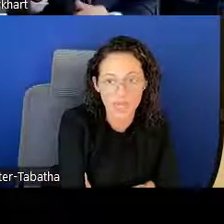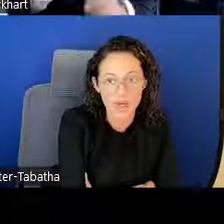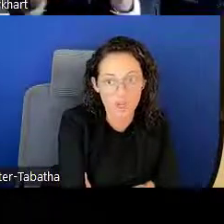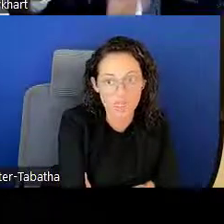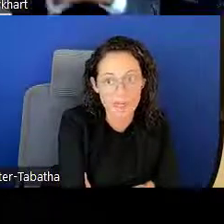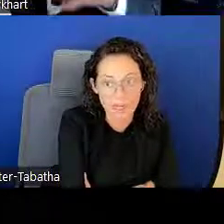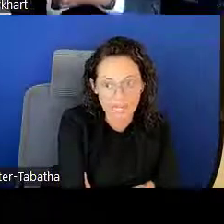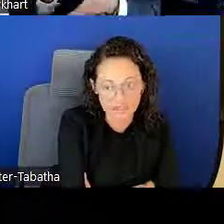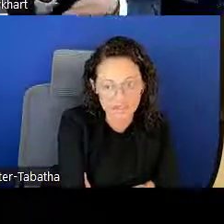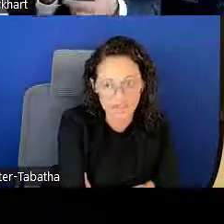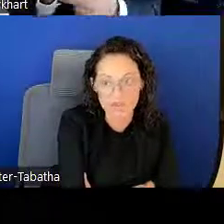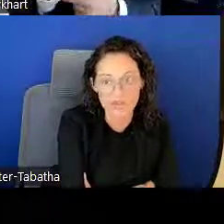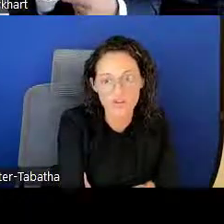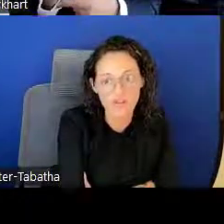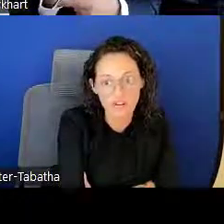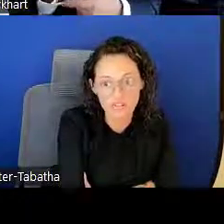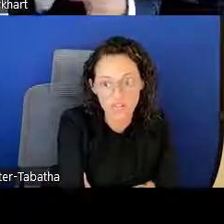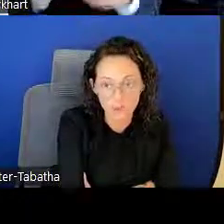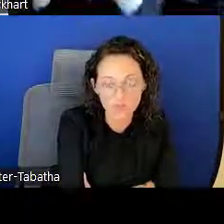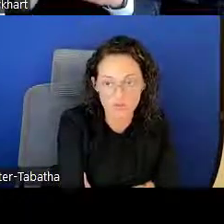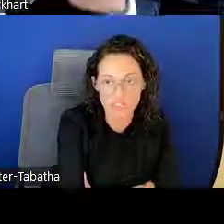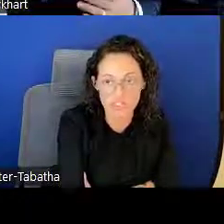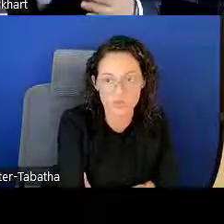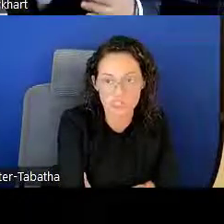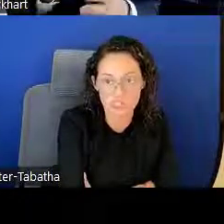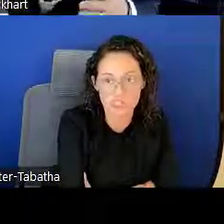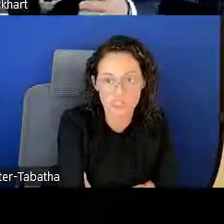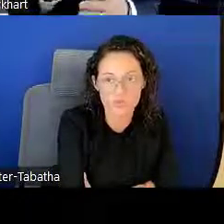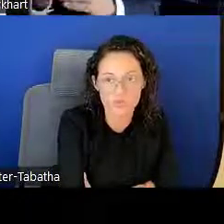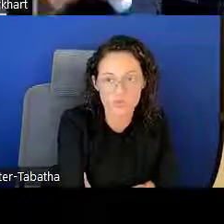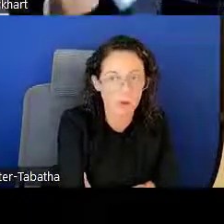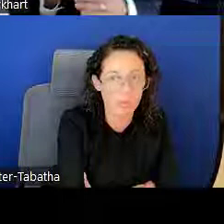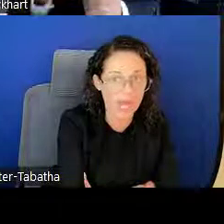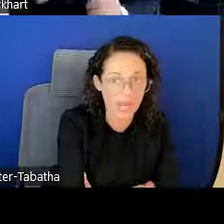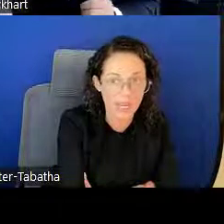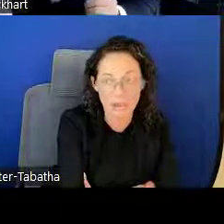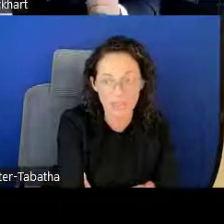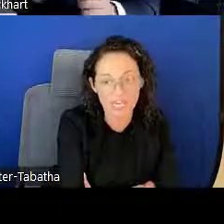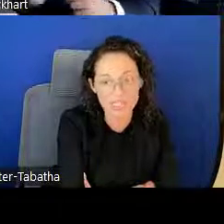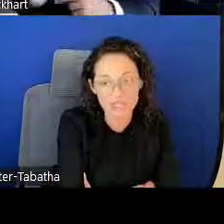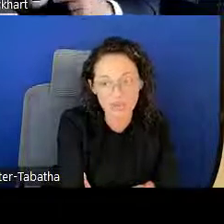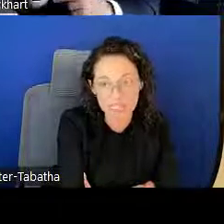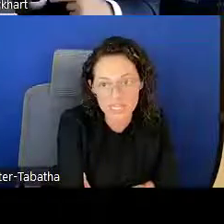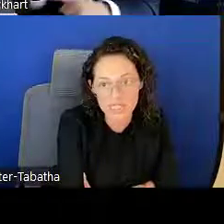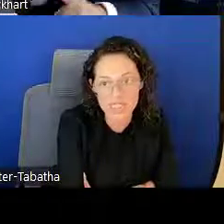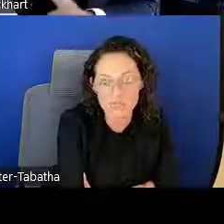LRP Ambassadors are also very helpful resources. They can help guide application processes.